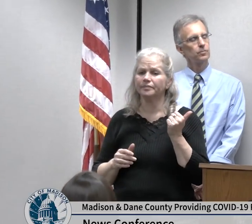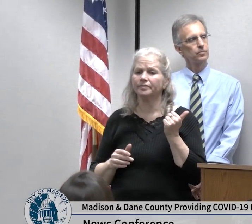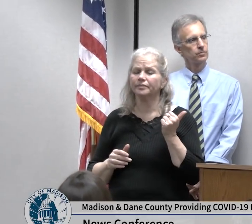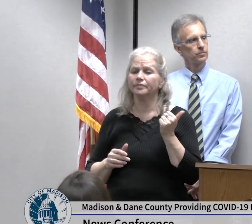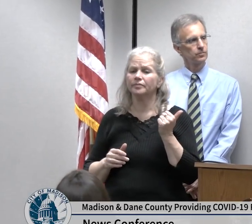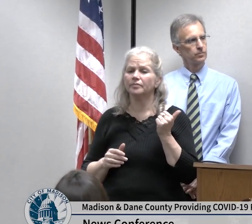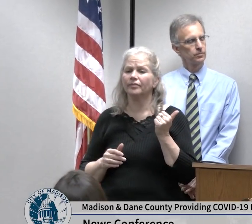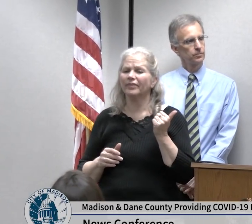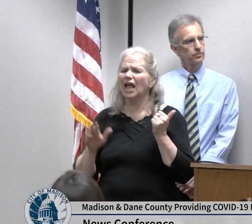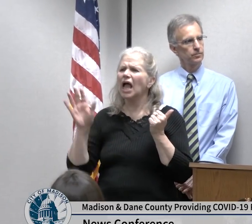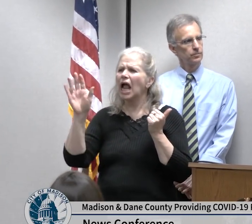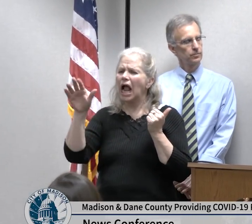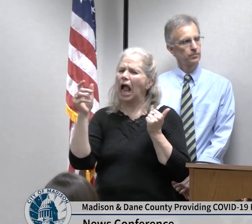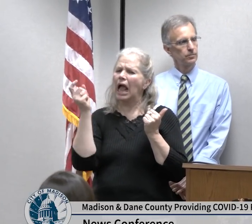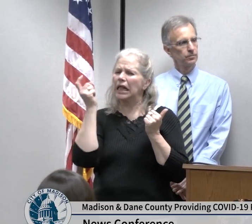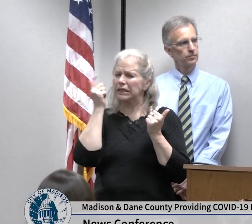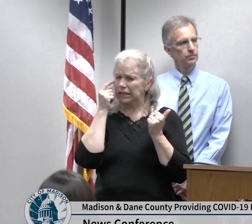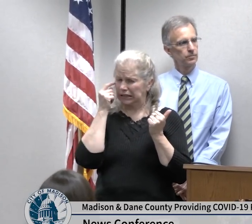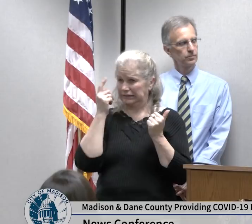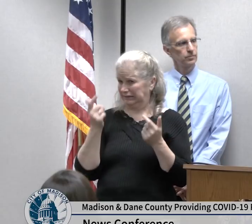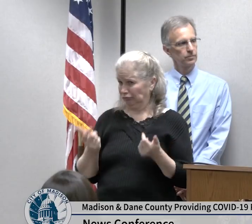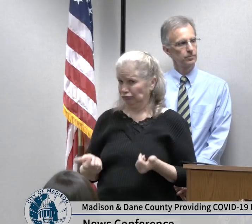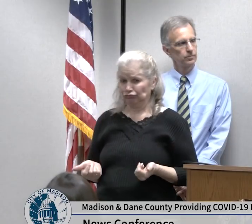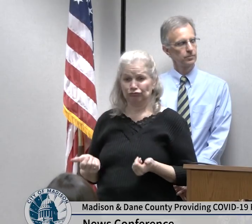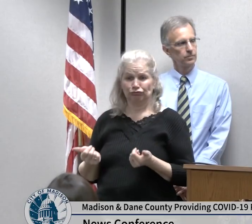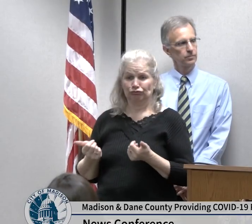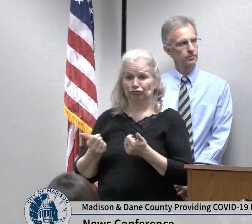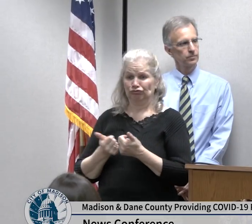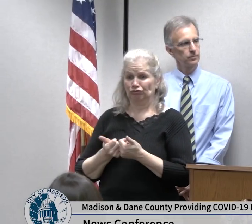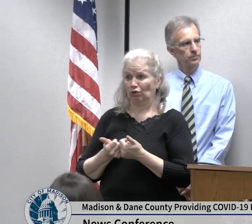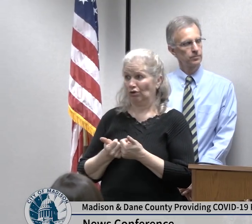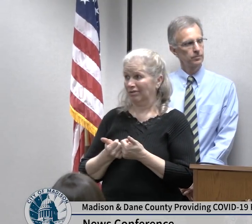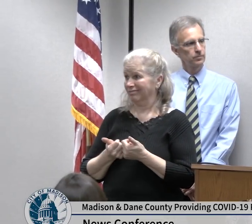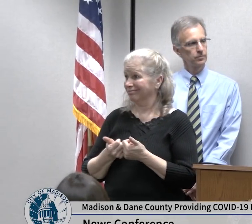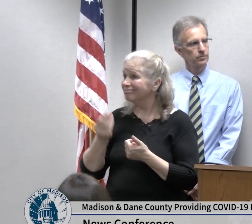one of the challenges we have is there is no specific guidance that that is